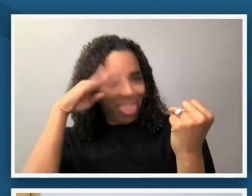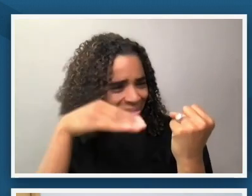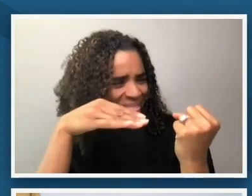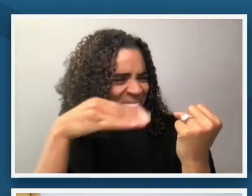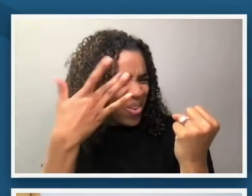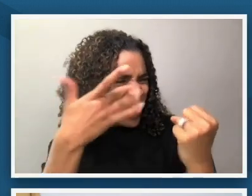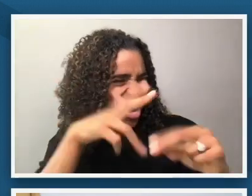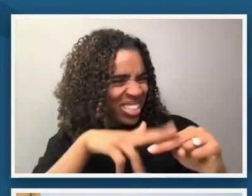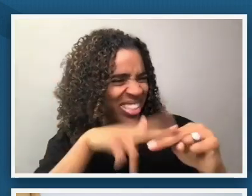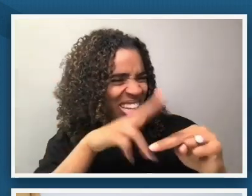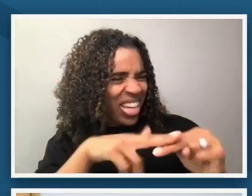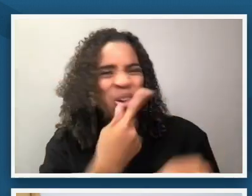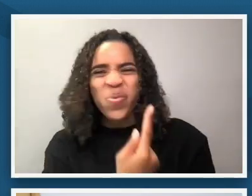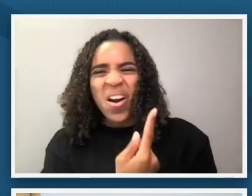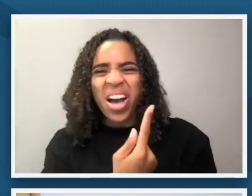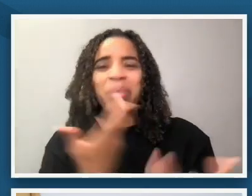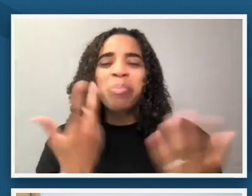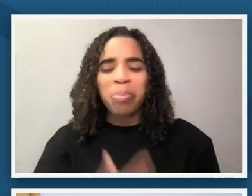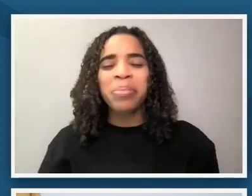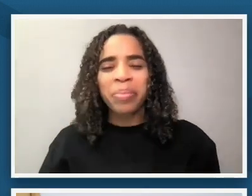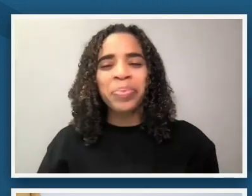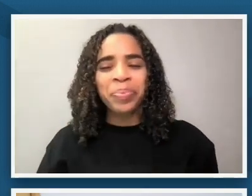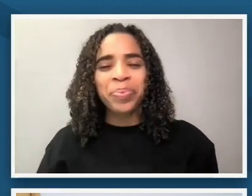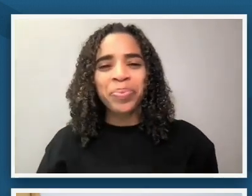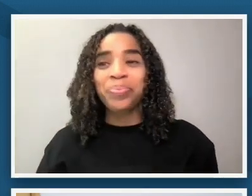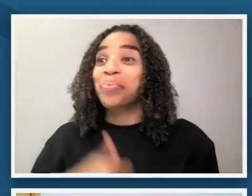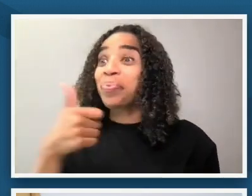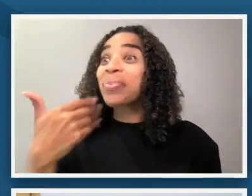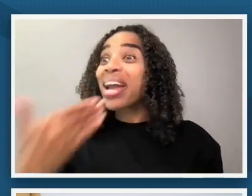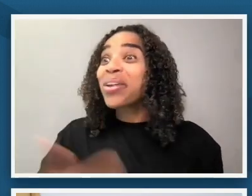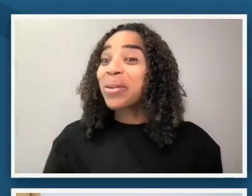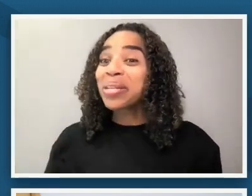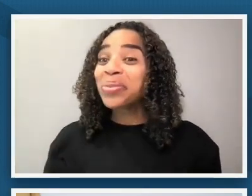into to her as a figure thank you